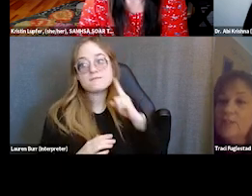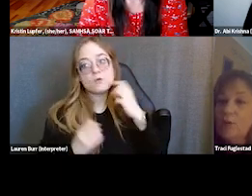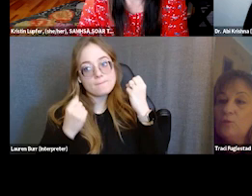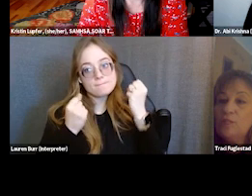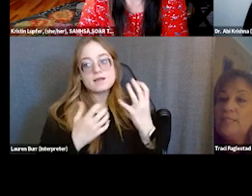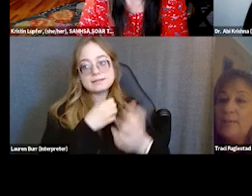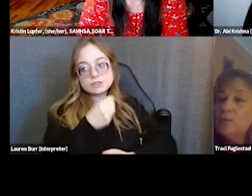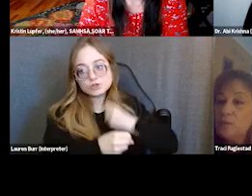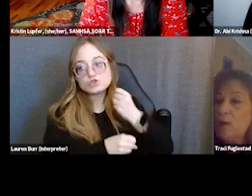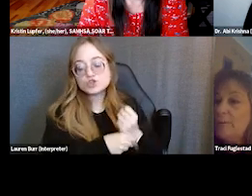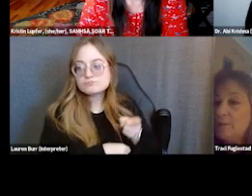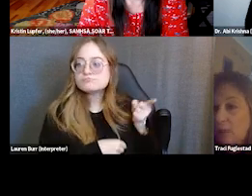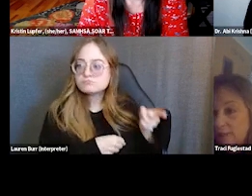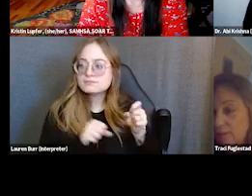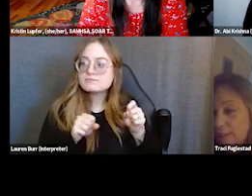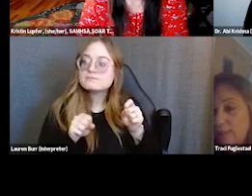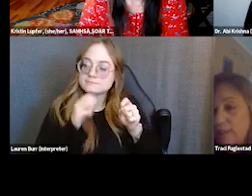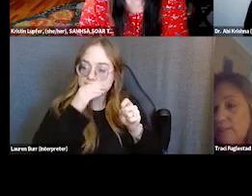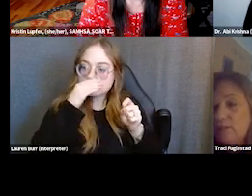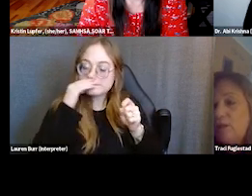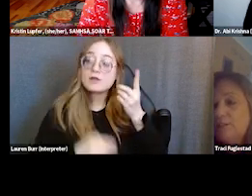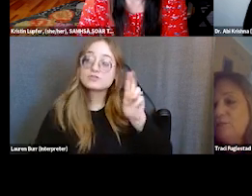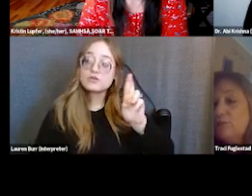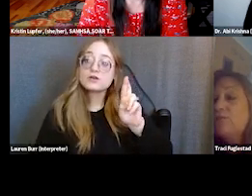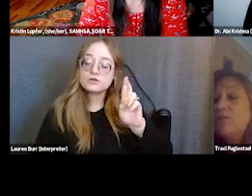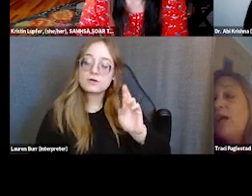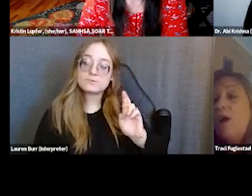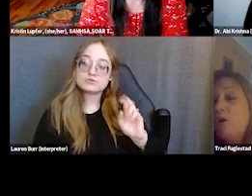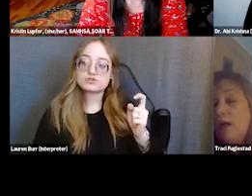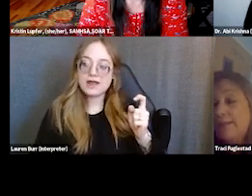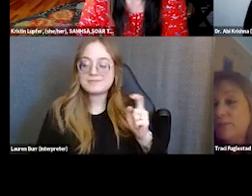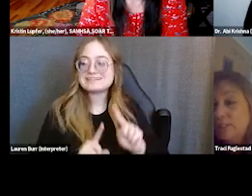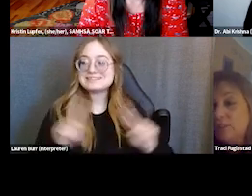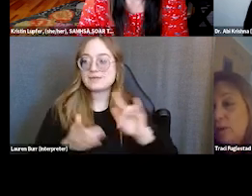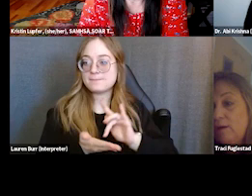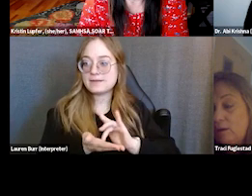and so, she was able to prescribe him Clozaril. So not all clients are gonna do well